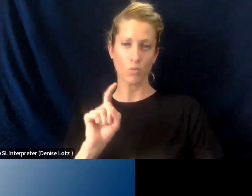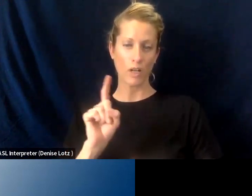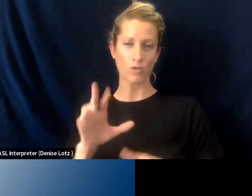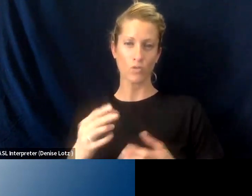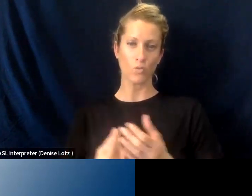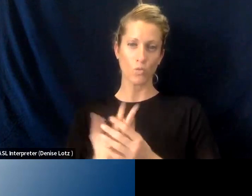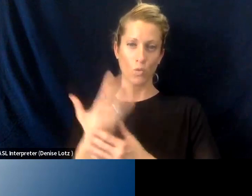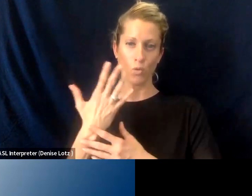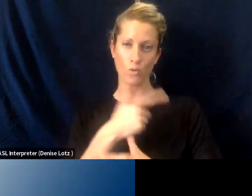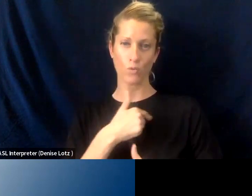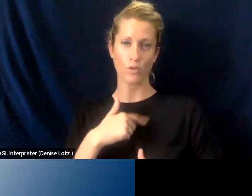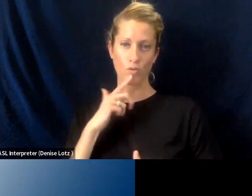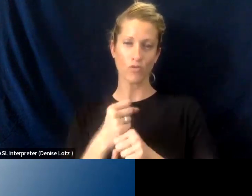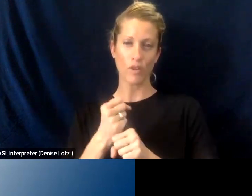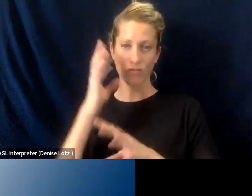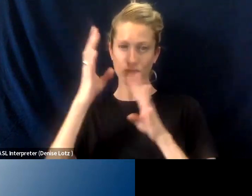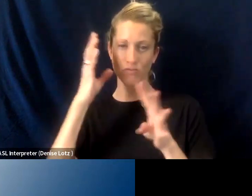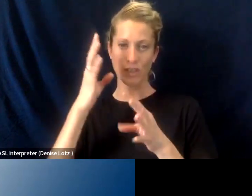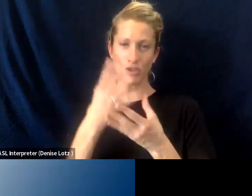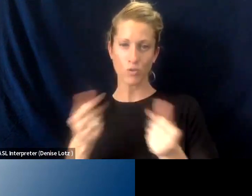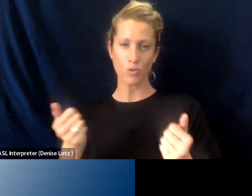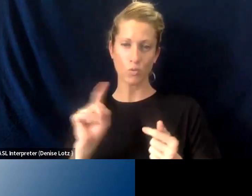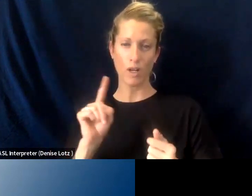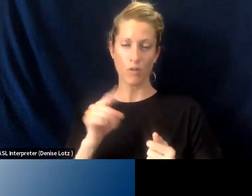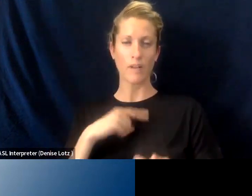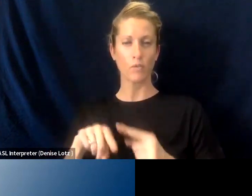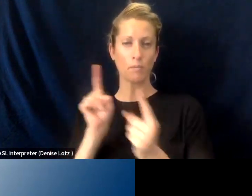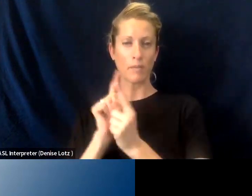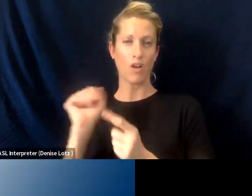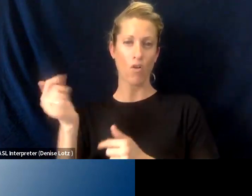And we're really creating a solution to meet people where they are right, bringing them